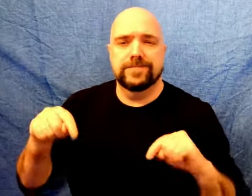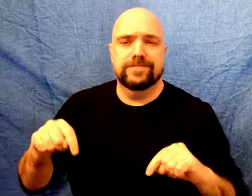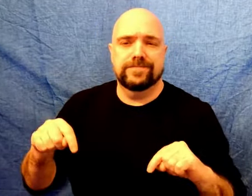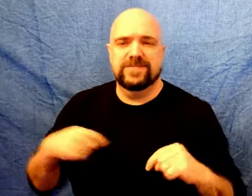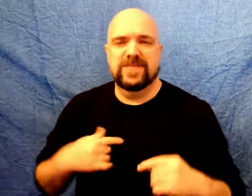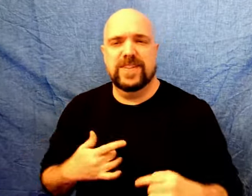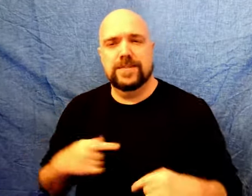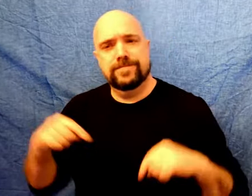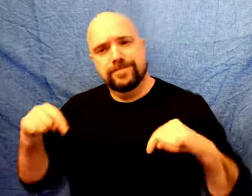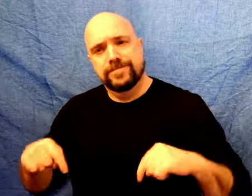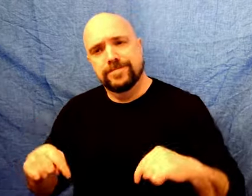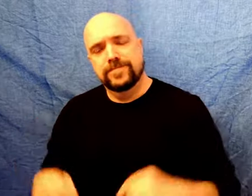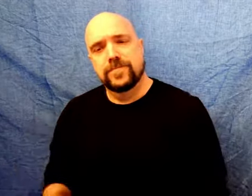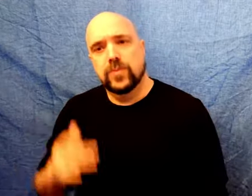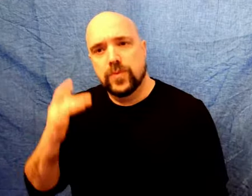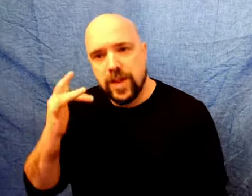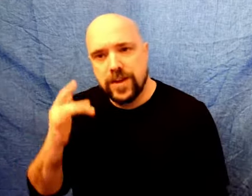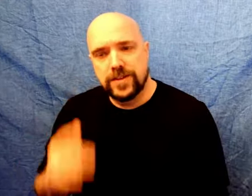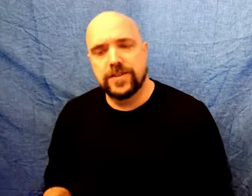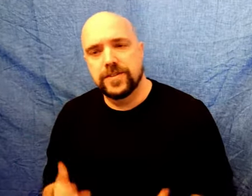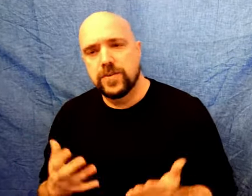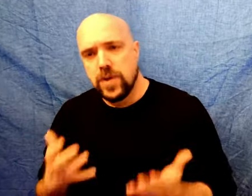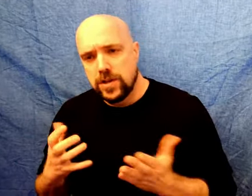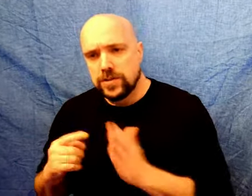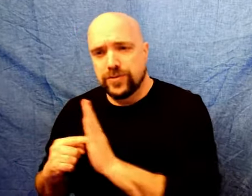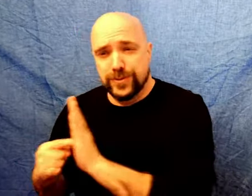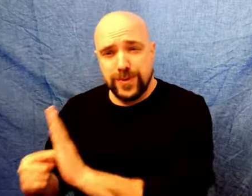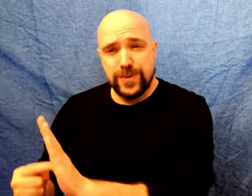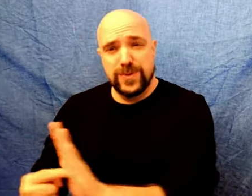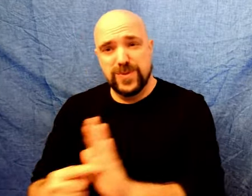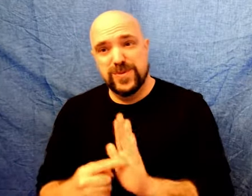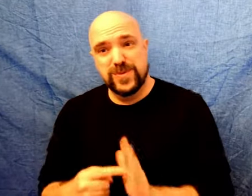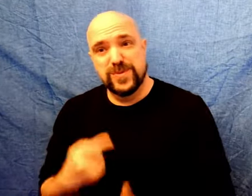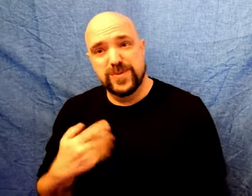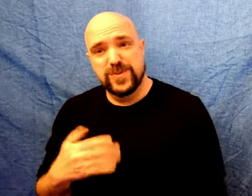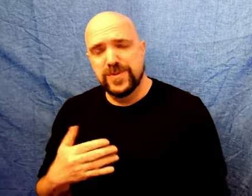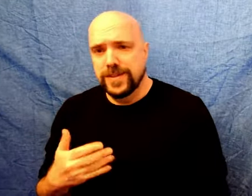I felt that I should do this area anyway. Because, I wanted to show all of us.